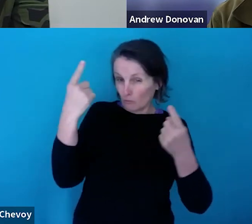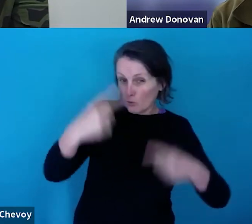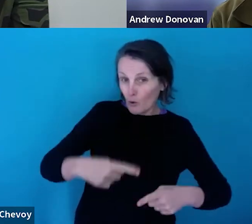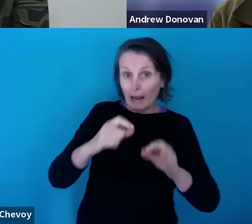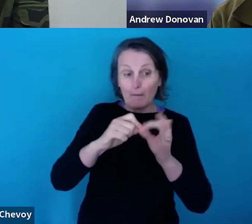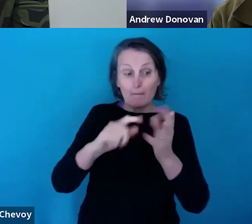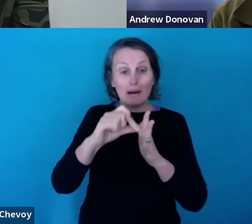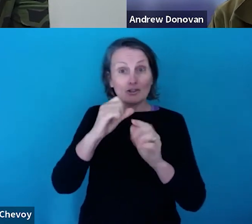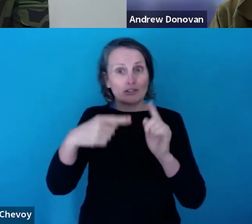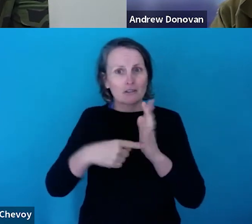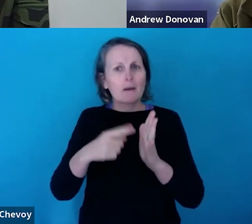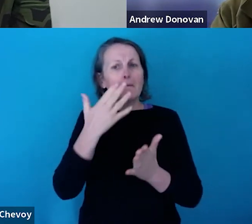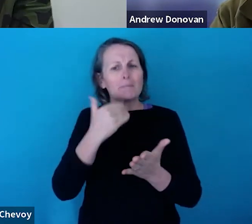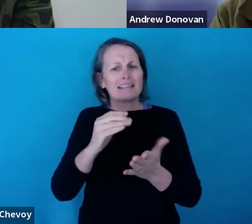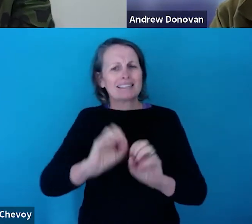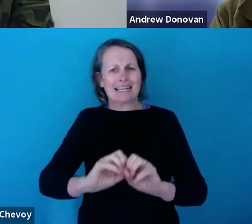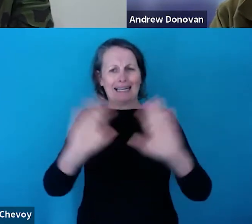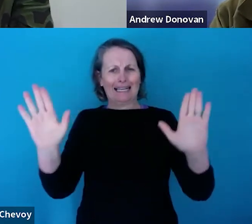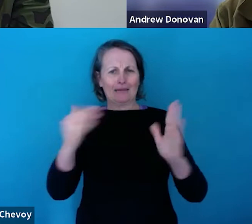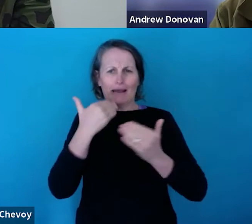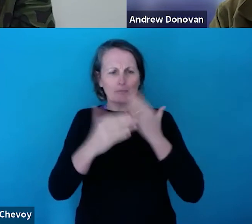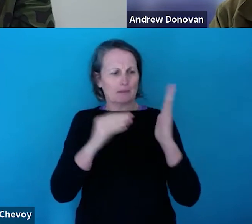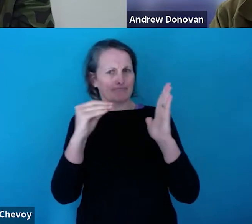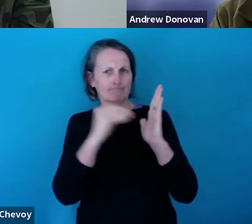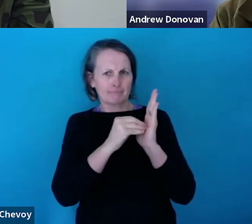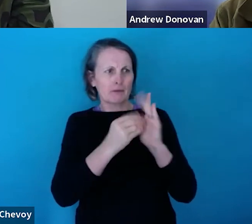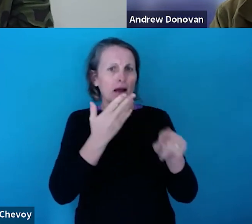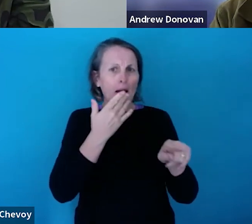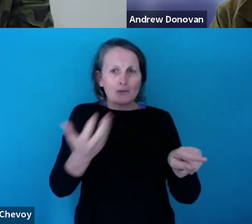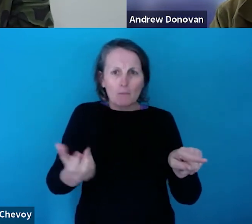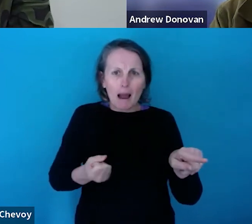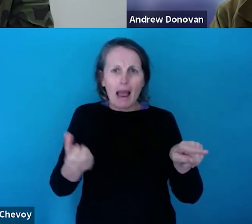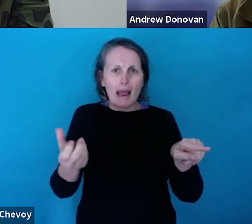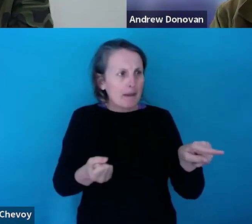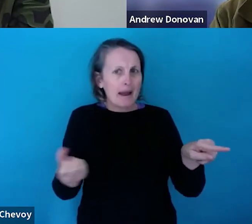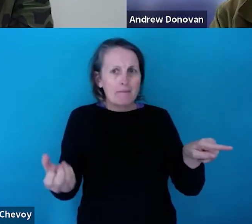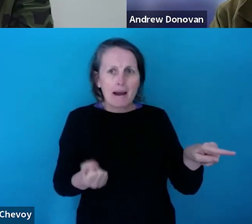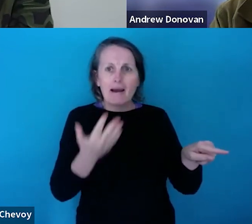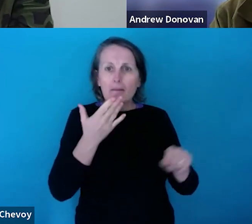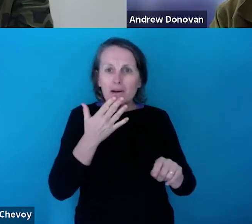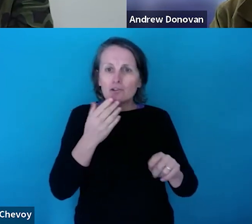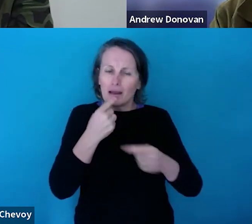really clear about what people are being paid, put lots of detail in the